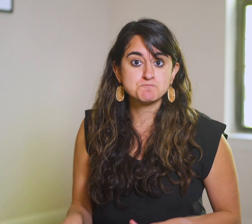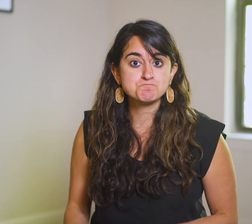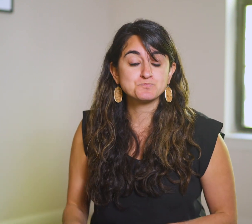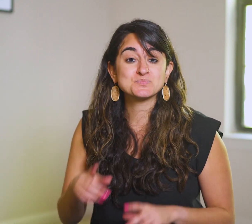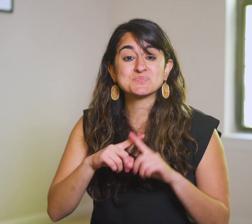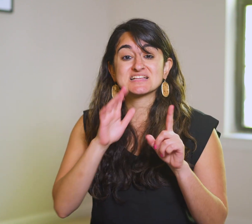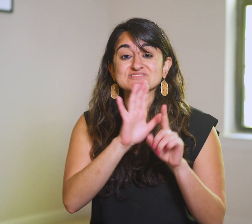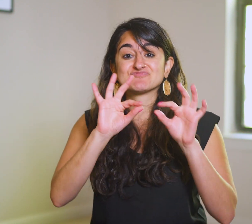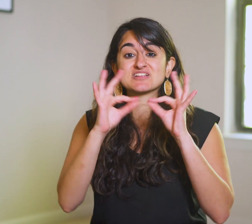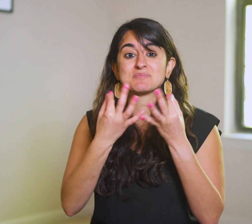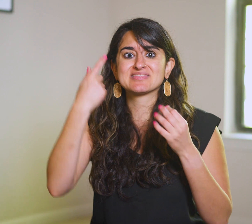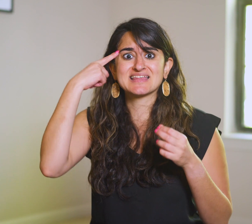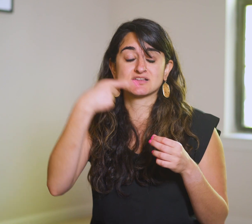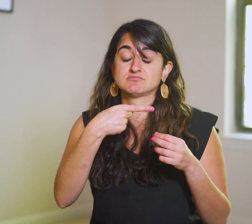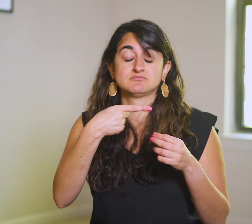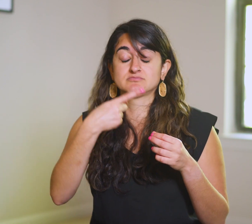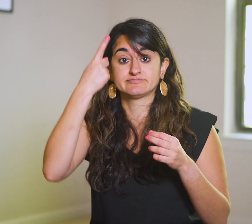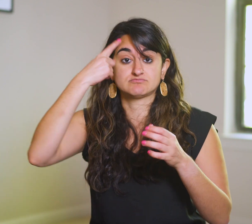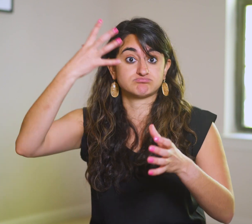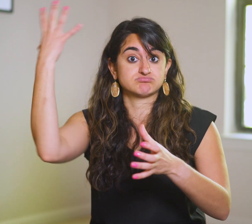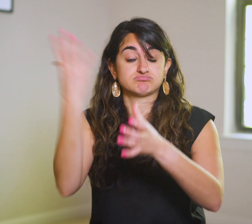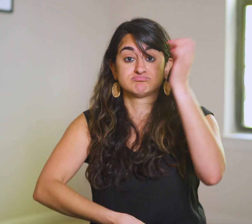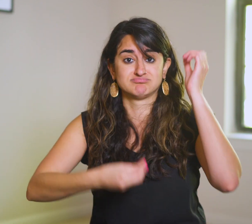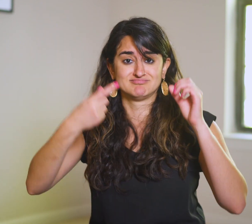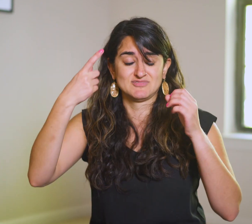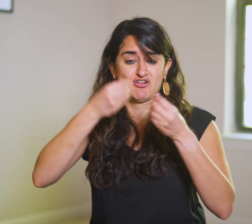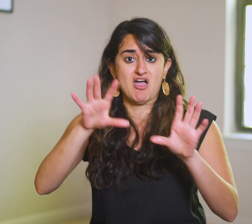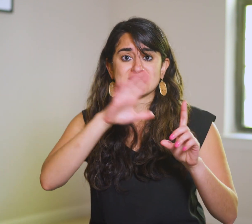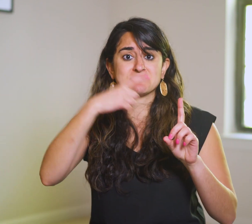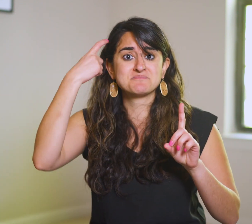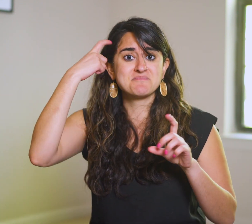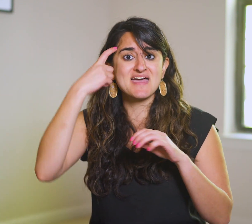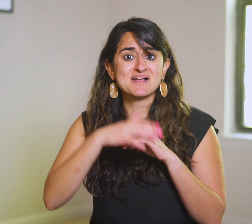but His family thinks He’s lost His mind.